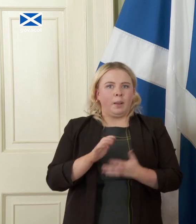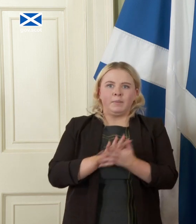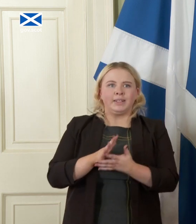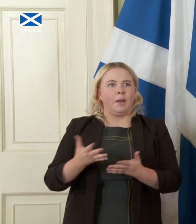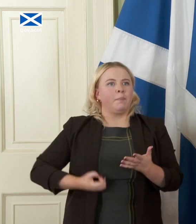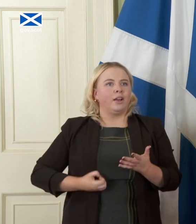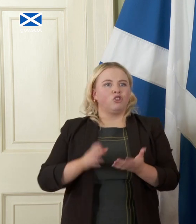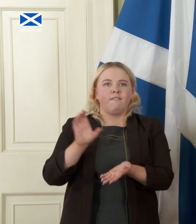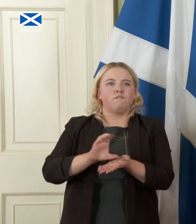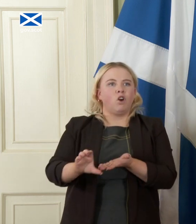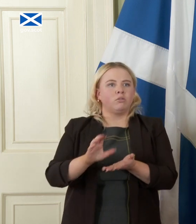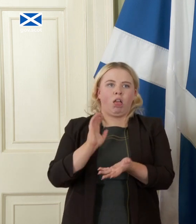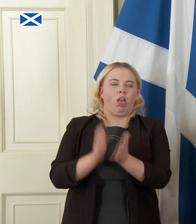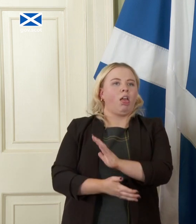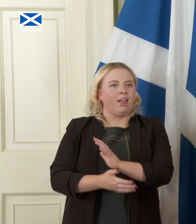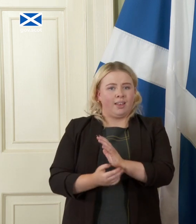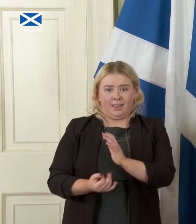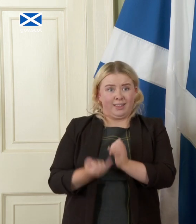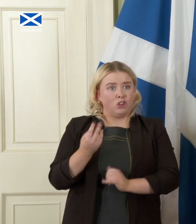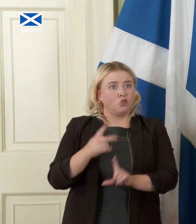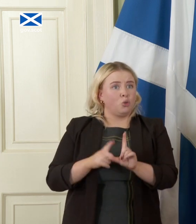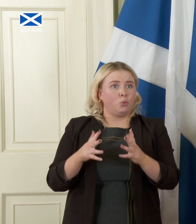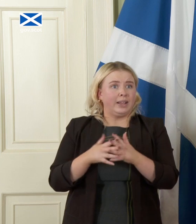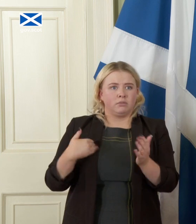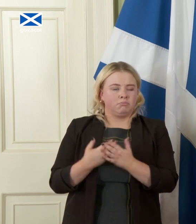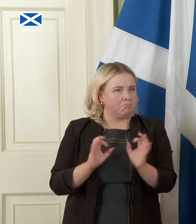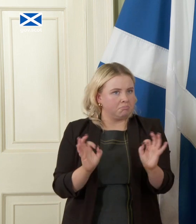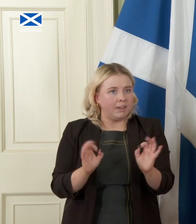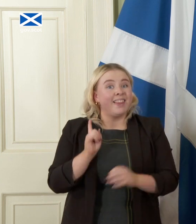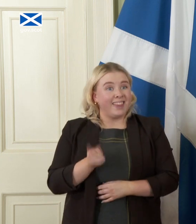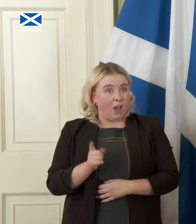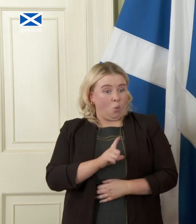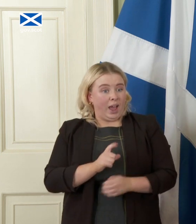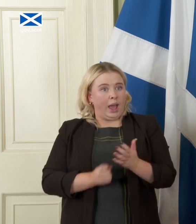been brought to the brink of collapse that has been entirely down to a UK government taking